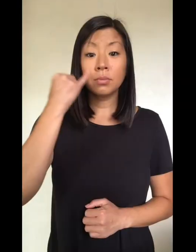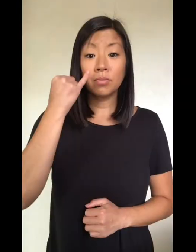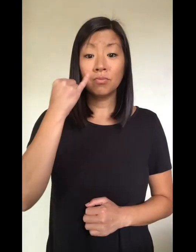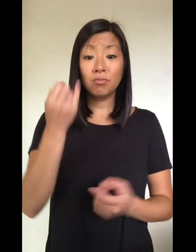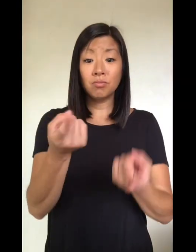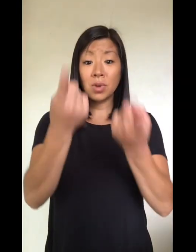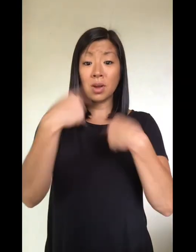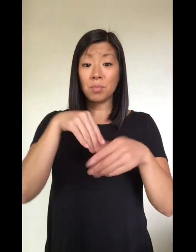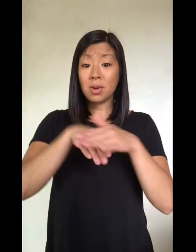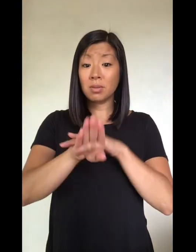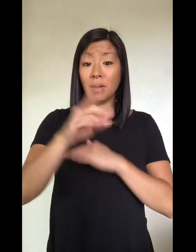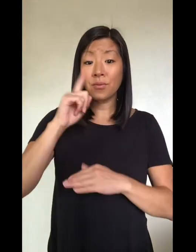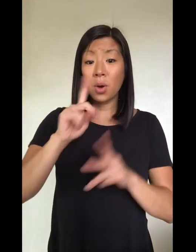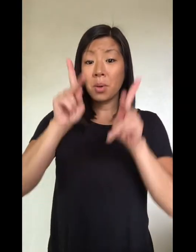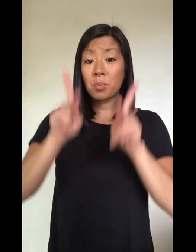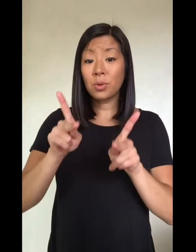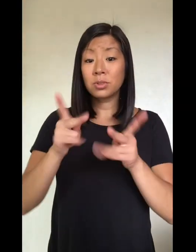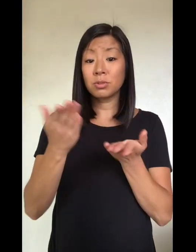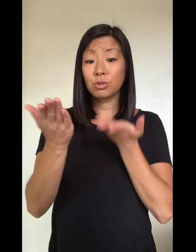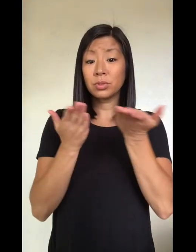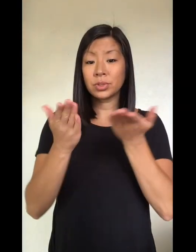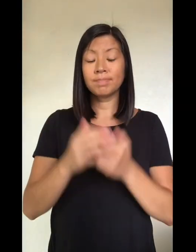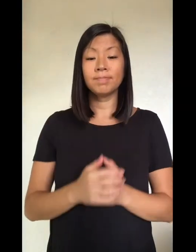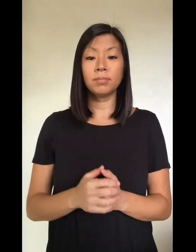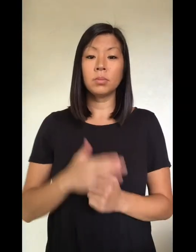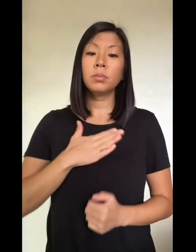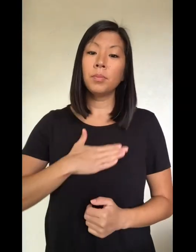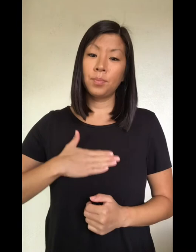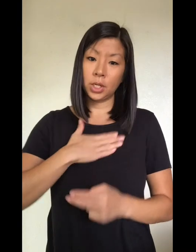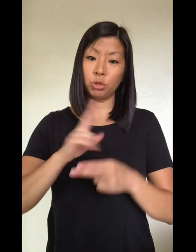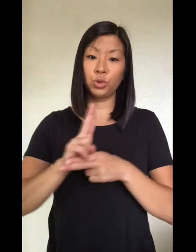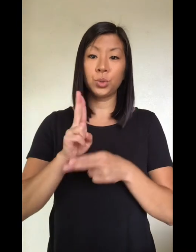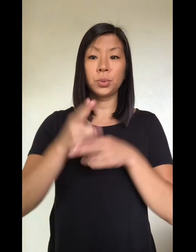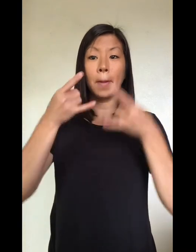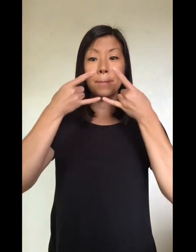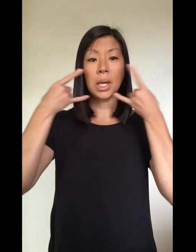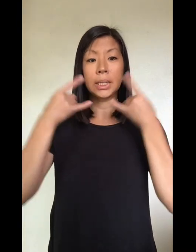Please wear a protective mask if you are coming in to receive an in-person service.